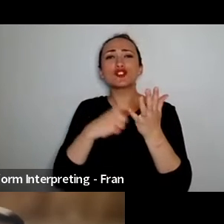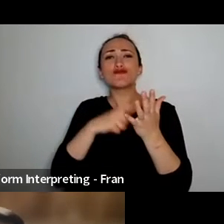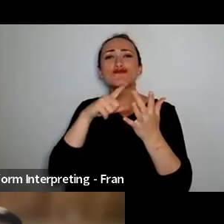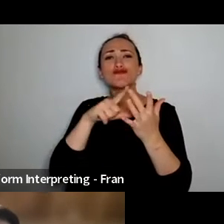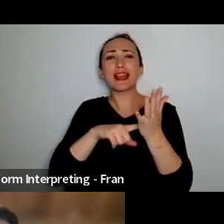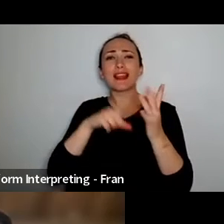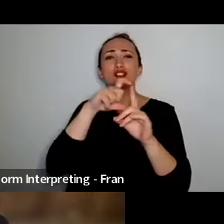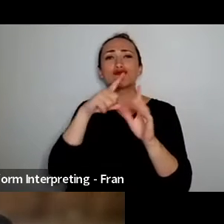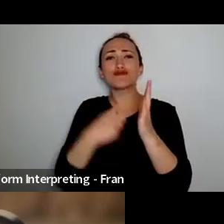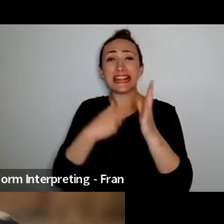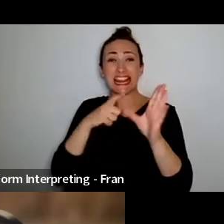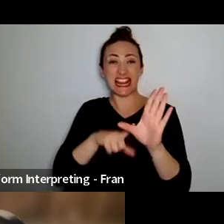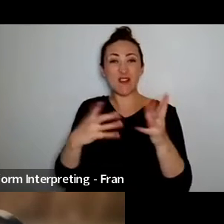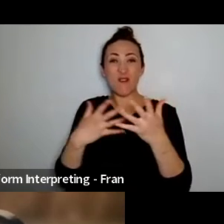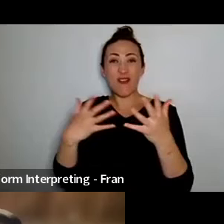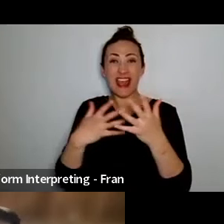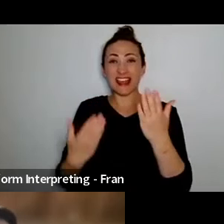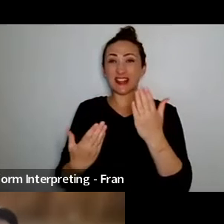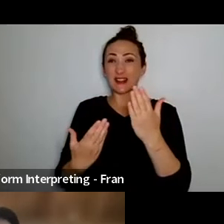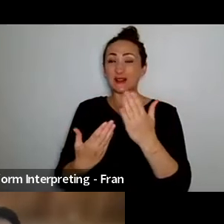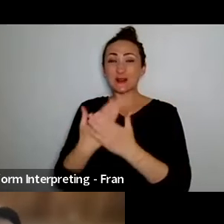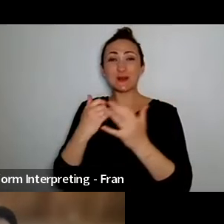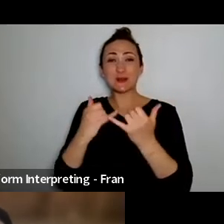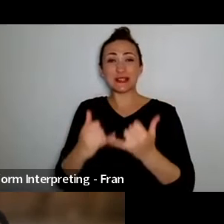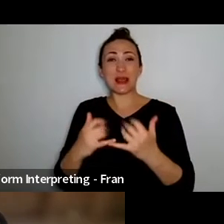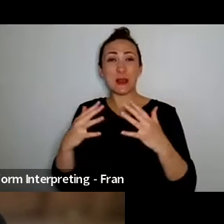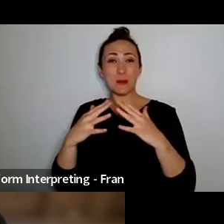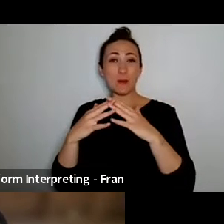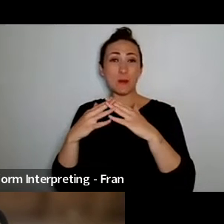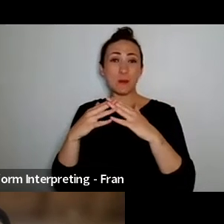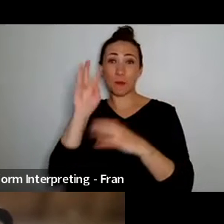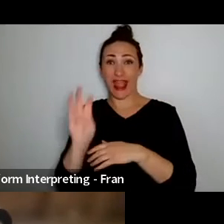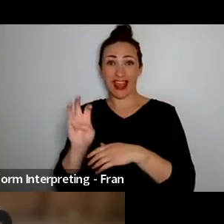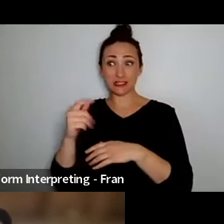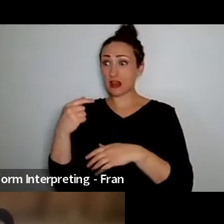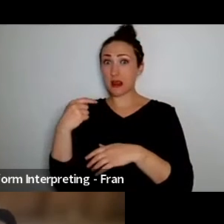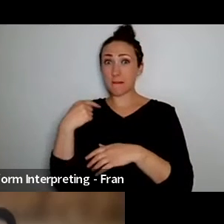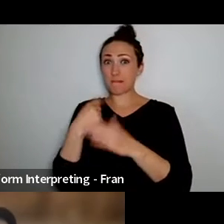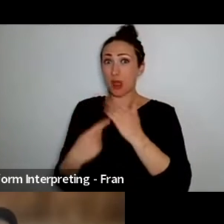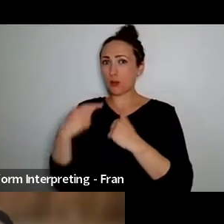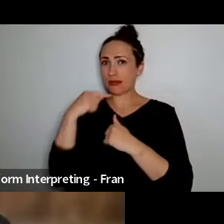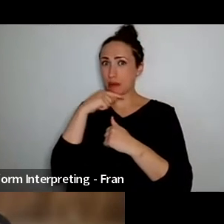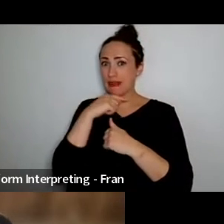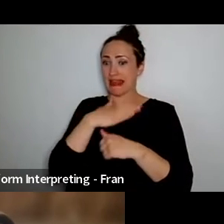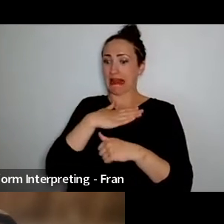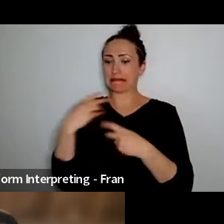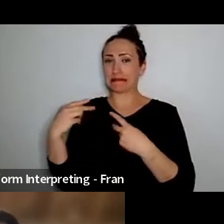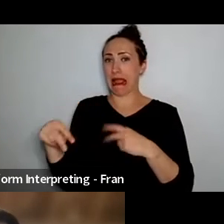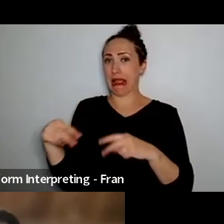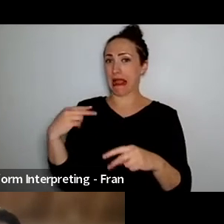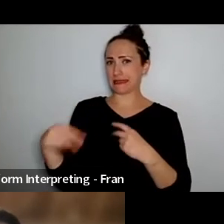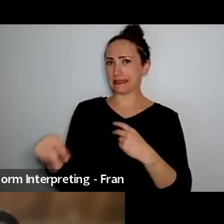Wales I was the only boy in the village that danced and um I didn't really know what was possible uh